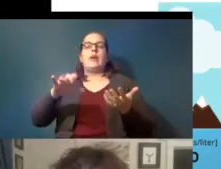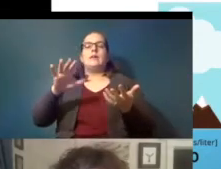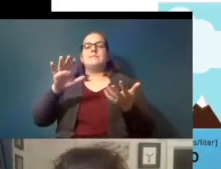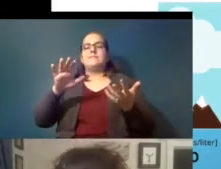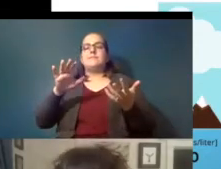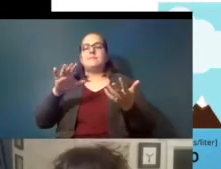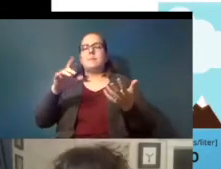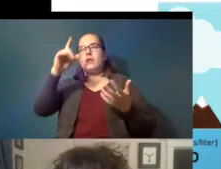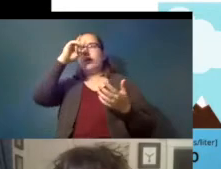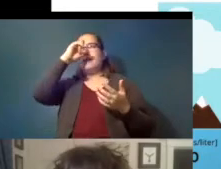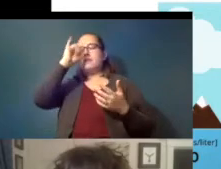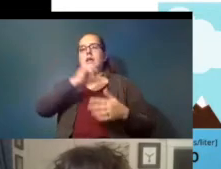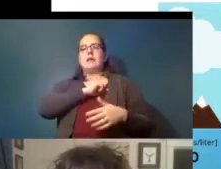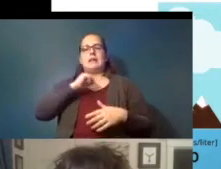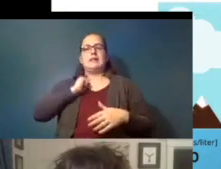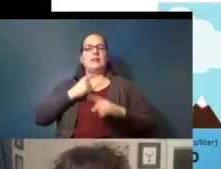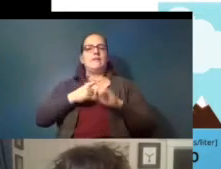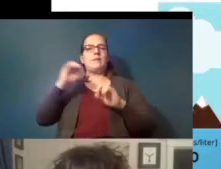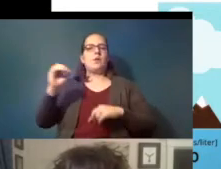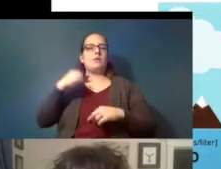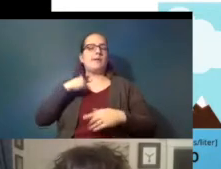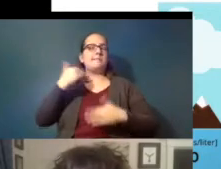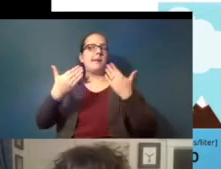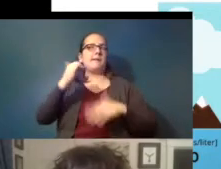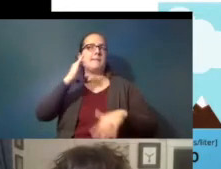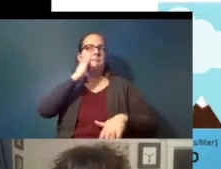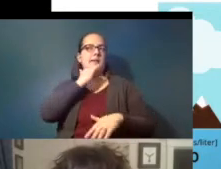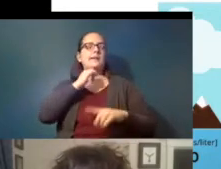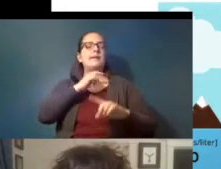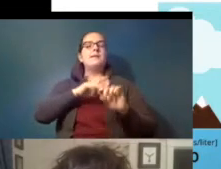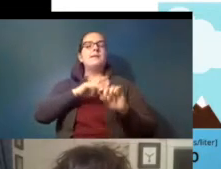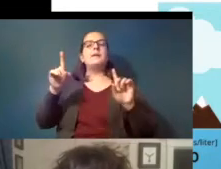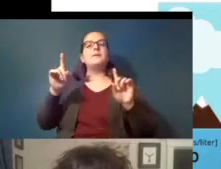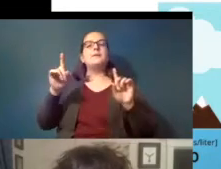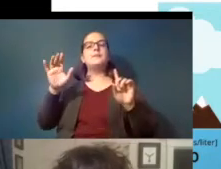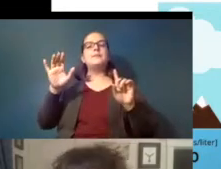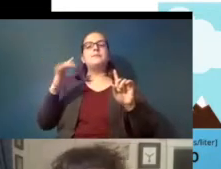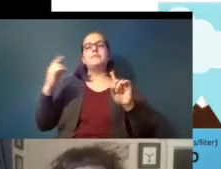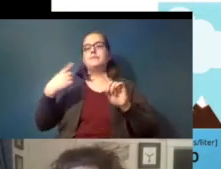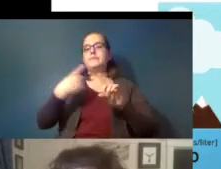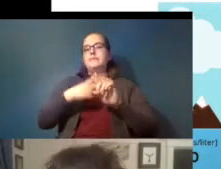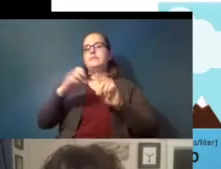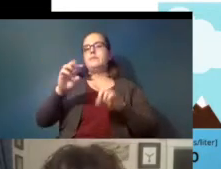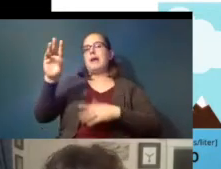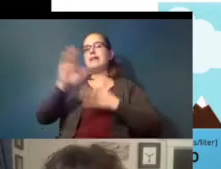a senator from oregon i might be mistaken but um someone from the west coast who introduced a bill